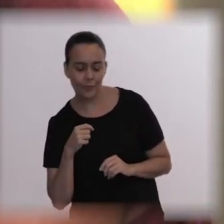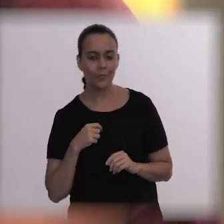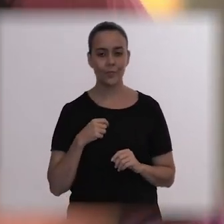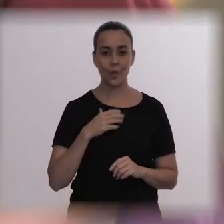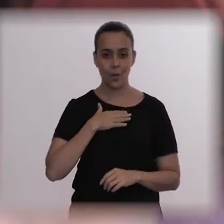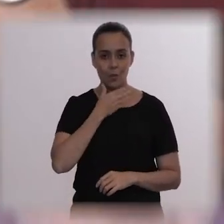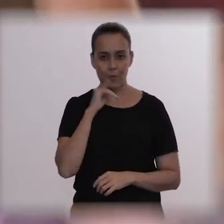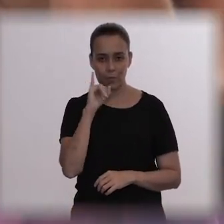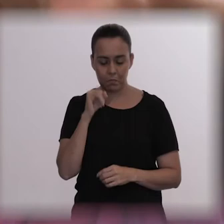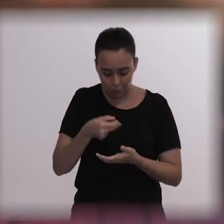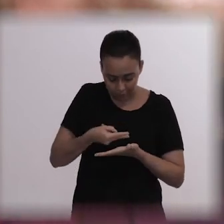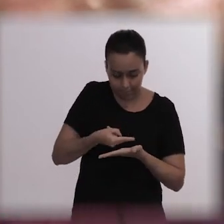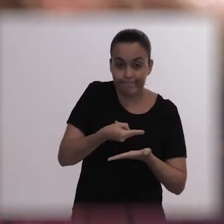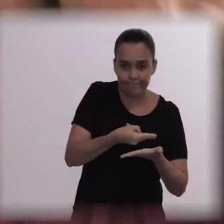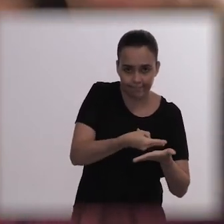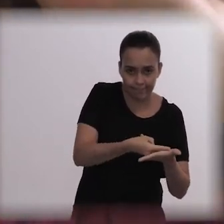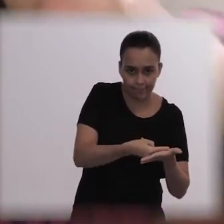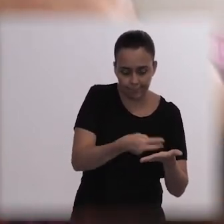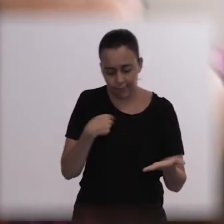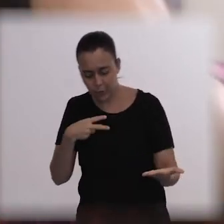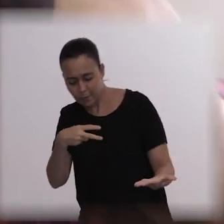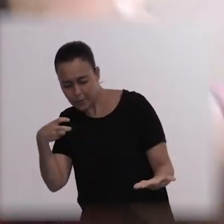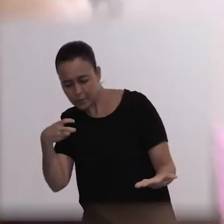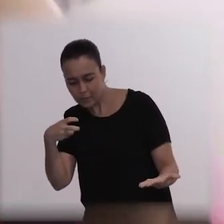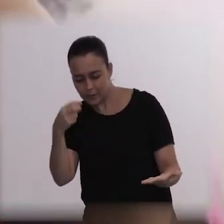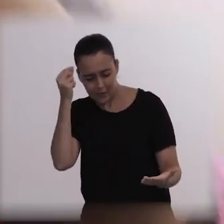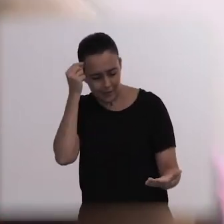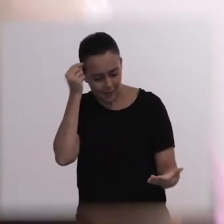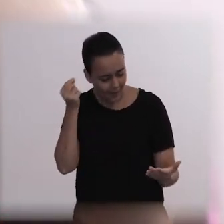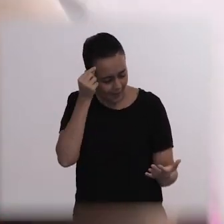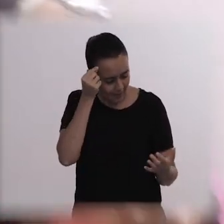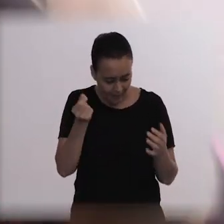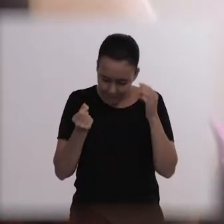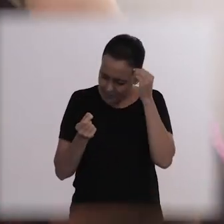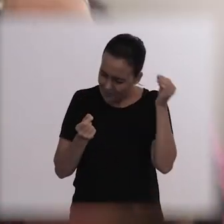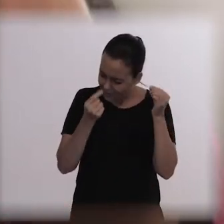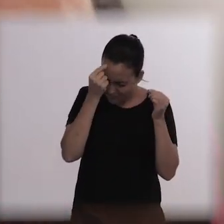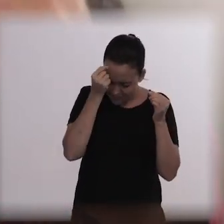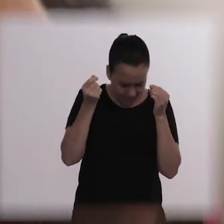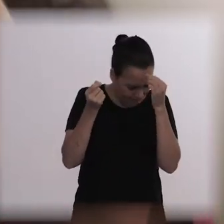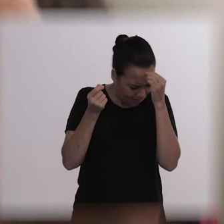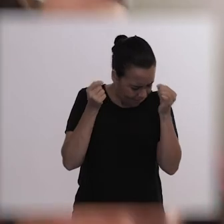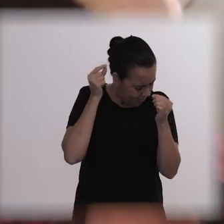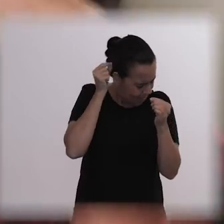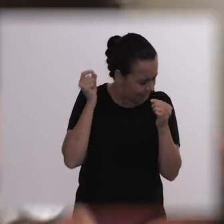lying in bed, pulling his own hair, like that. I don't know if he was massaging or pulling his hair,